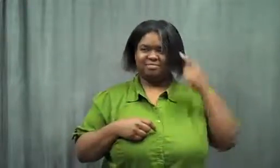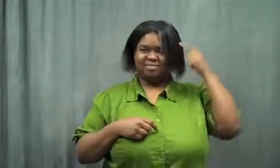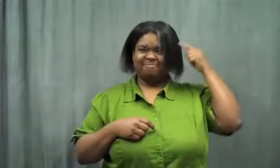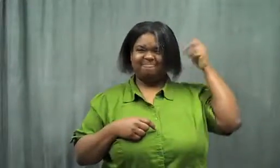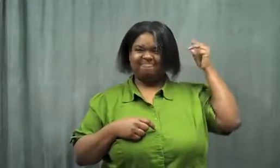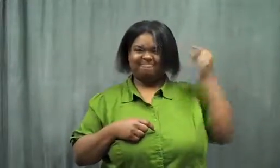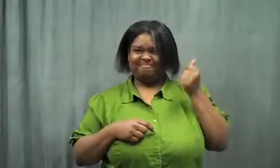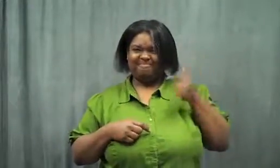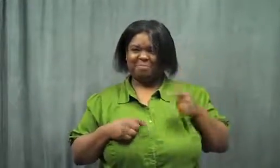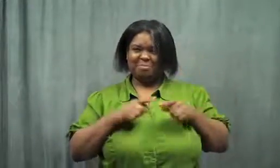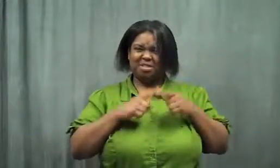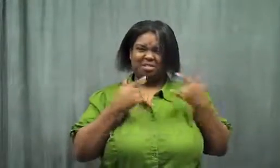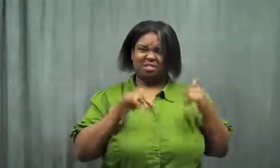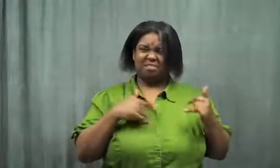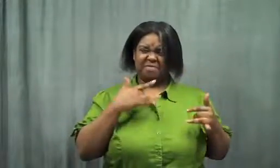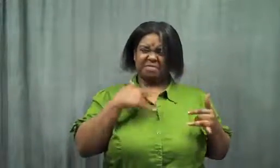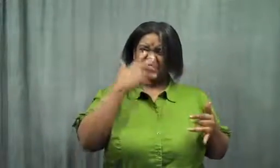I thought, "Shoot. But I still feel funny... "